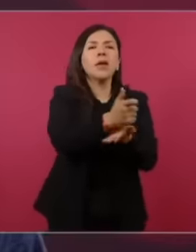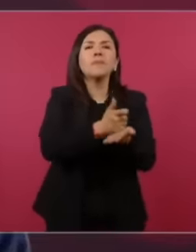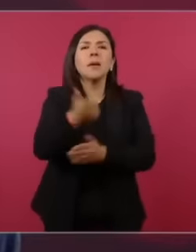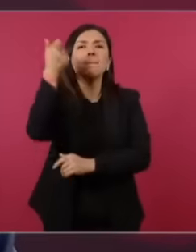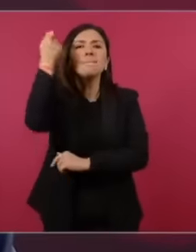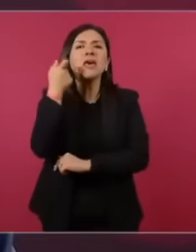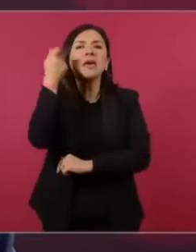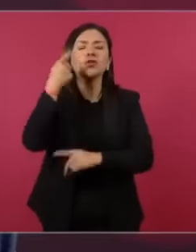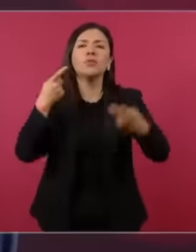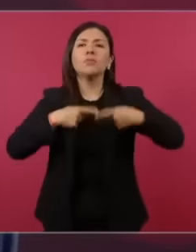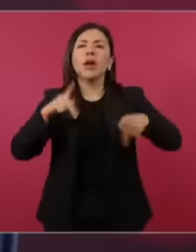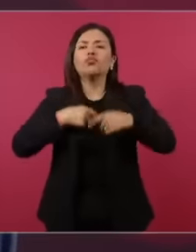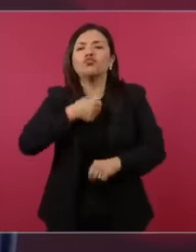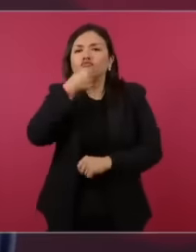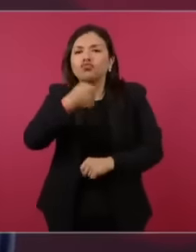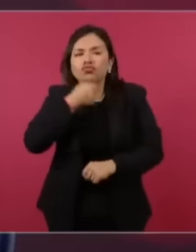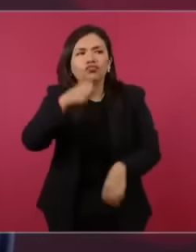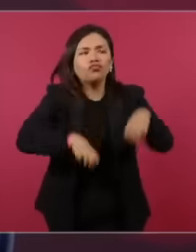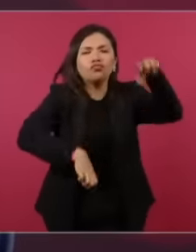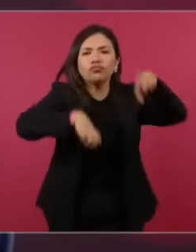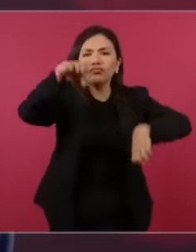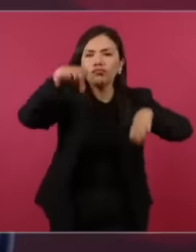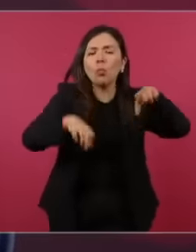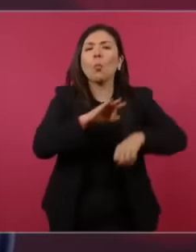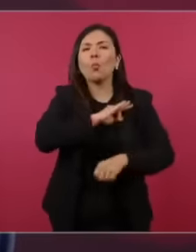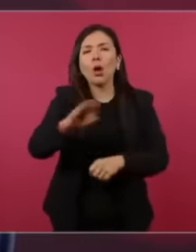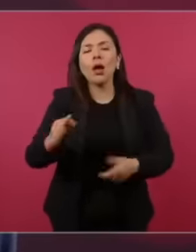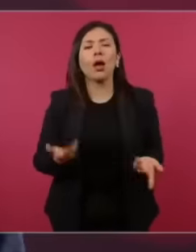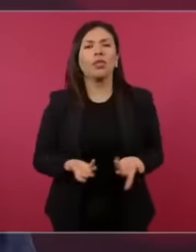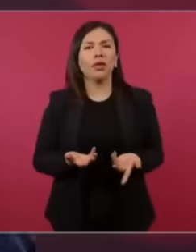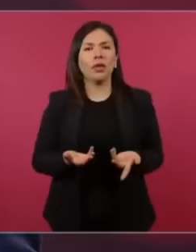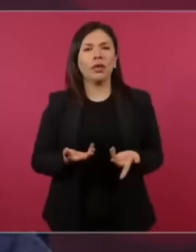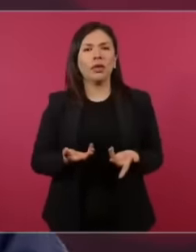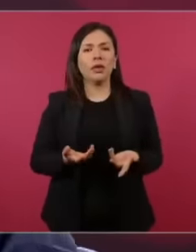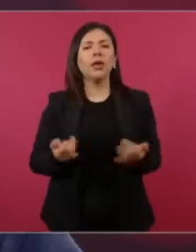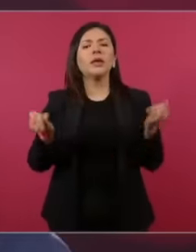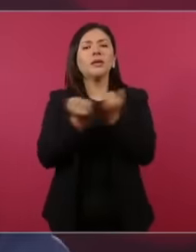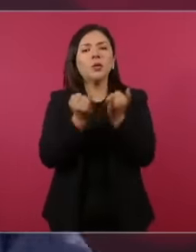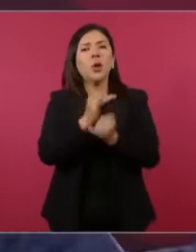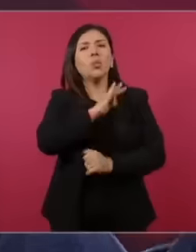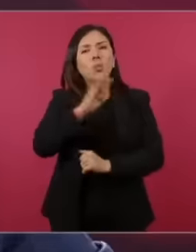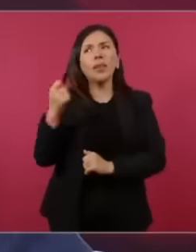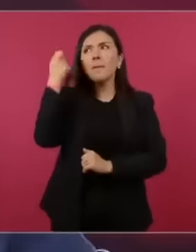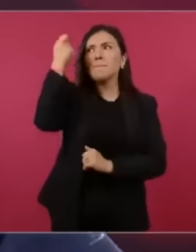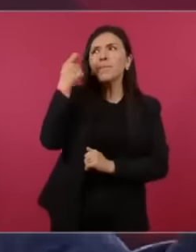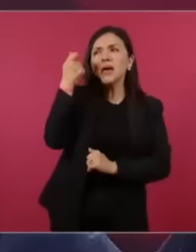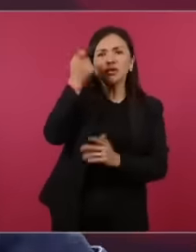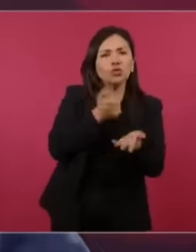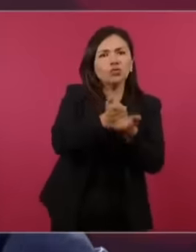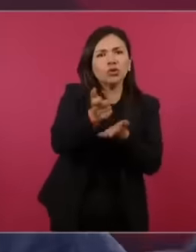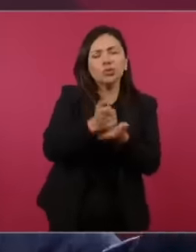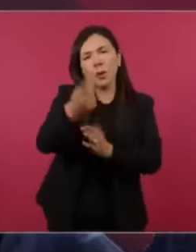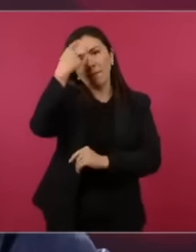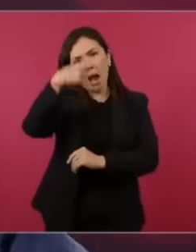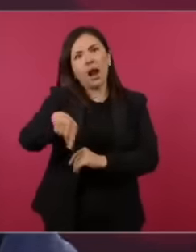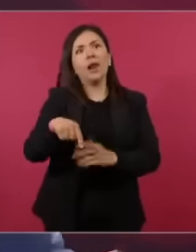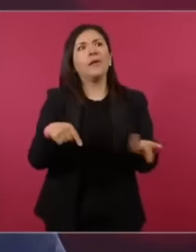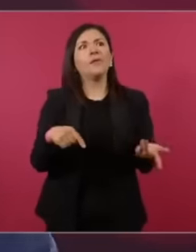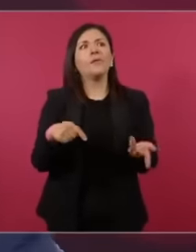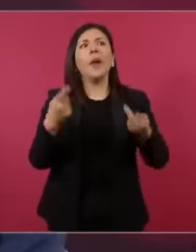they allowed us to give pensions to people with